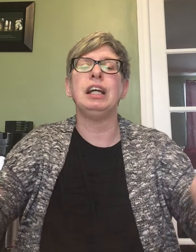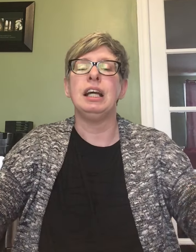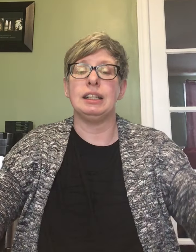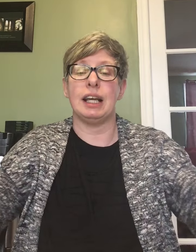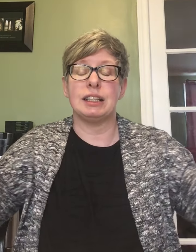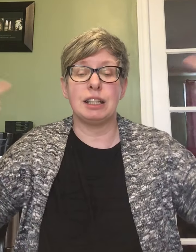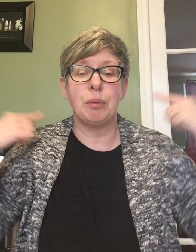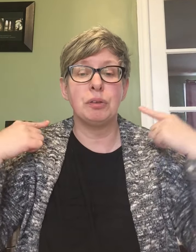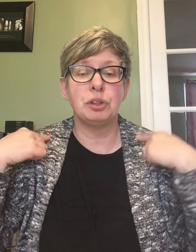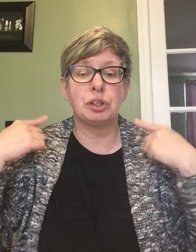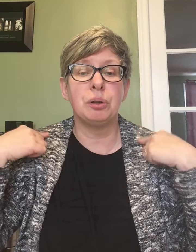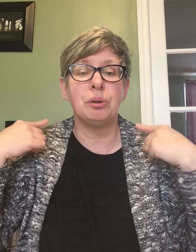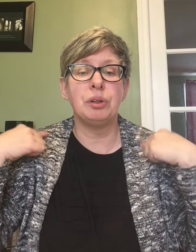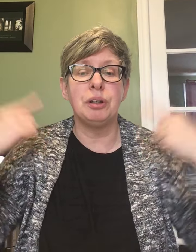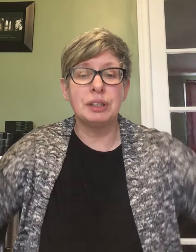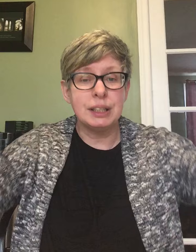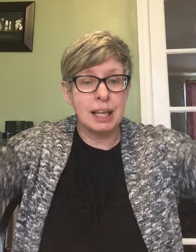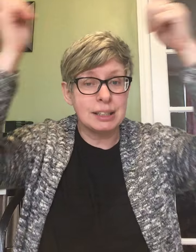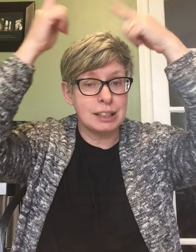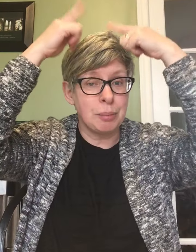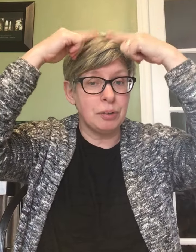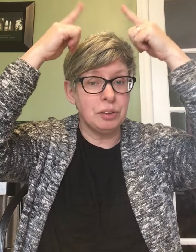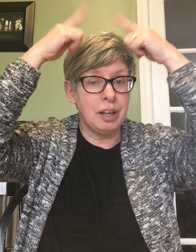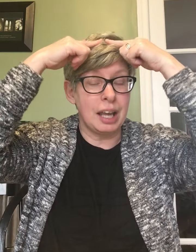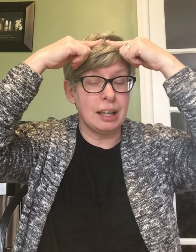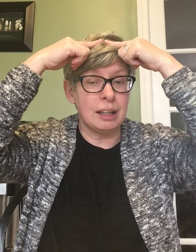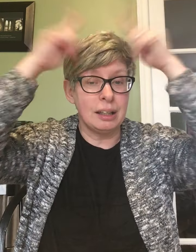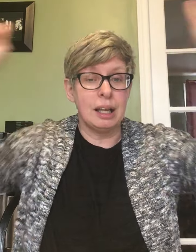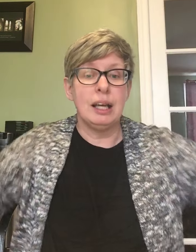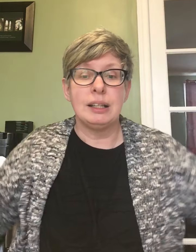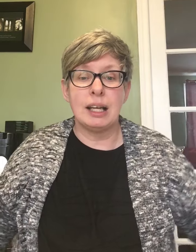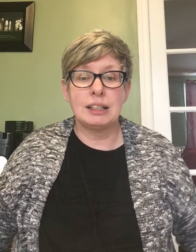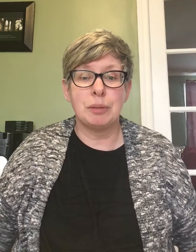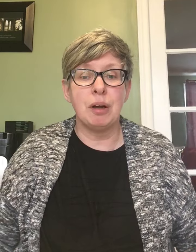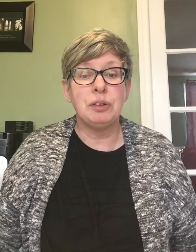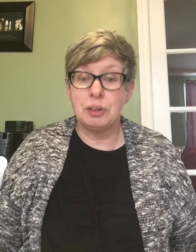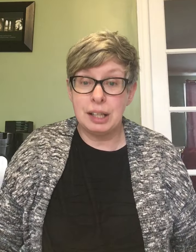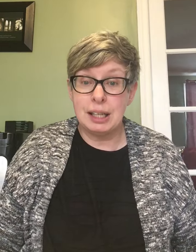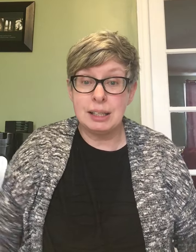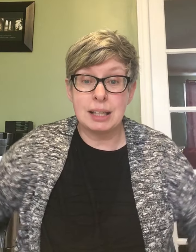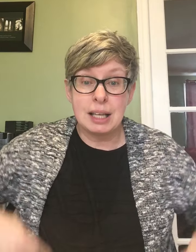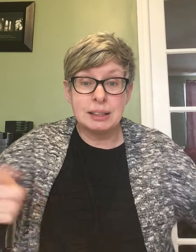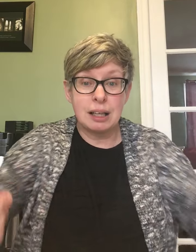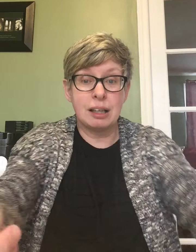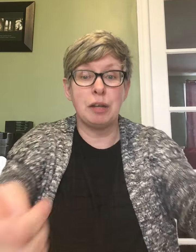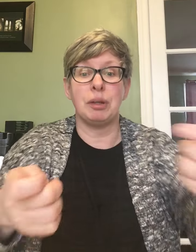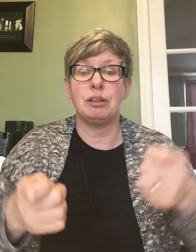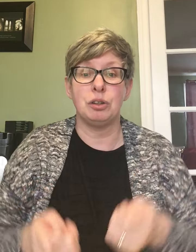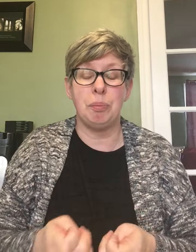dance him on your shoulders and dance him on your head Dance him on your knees and tuck him into bed